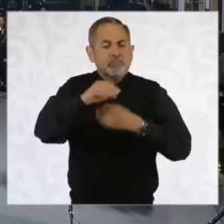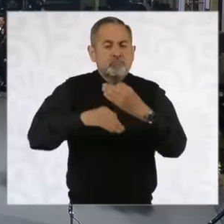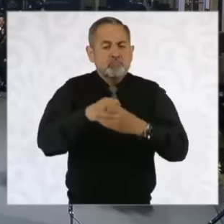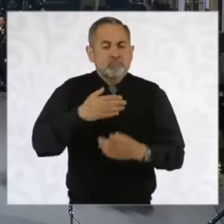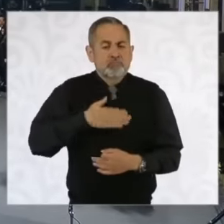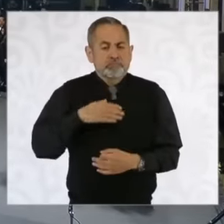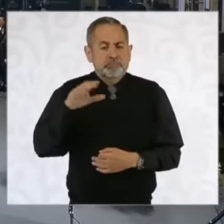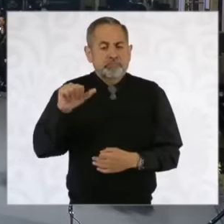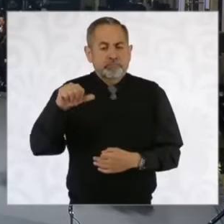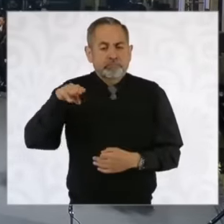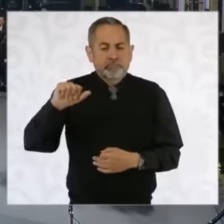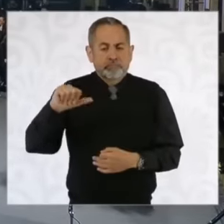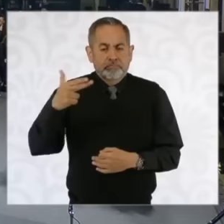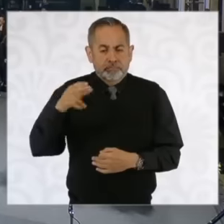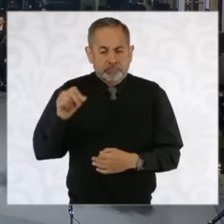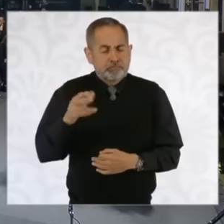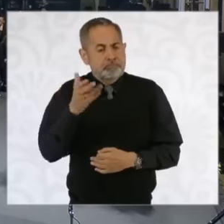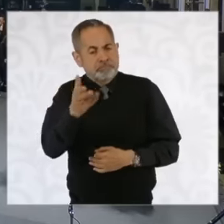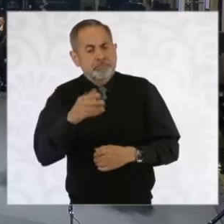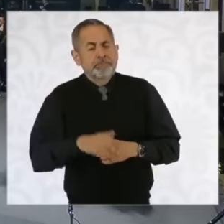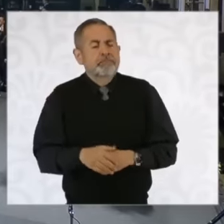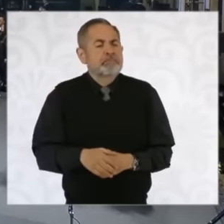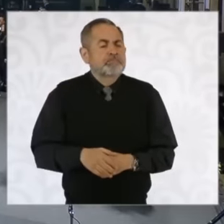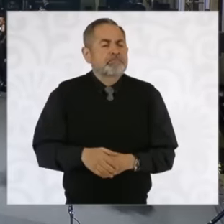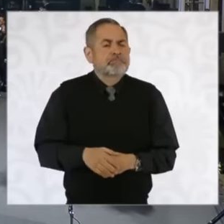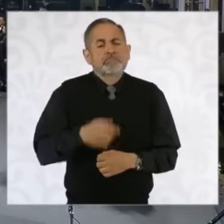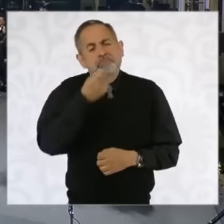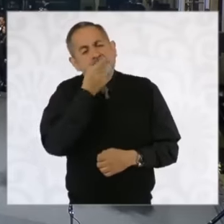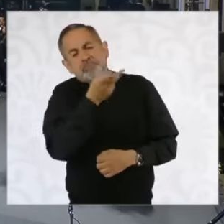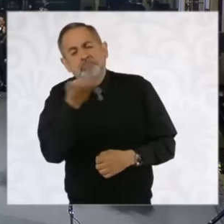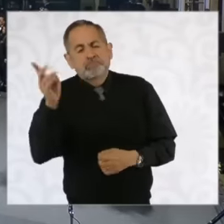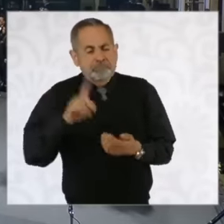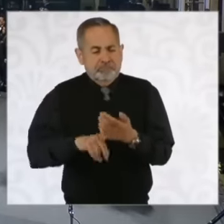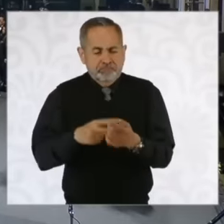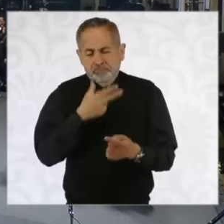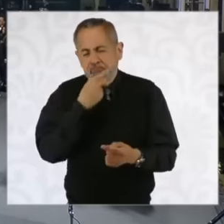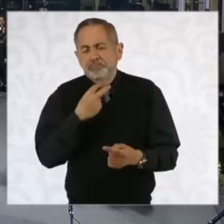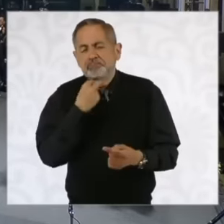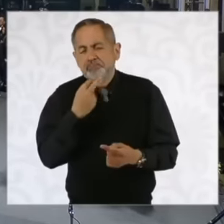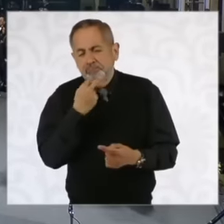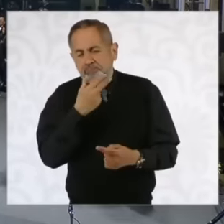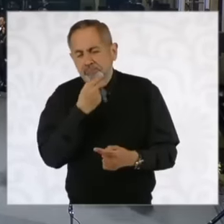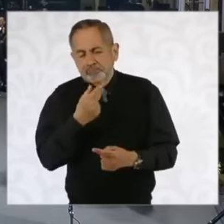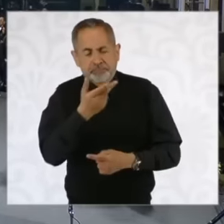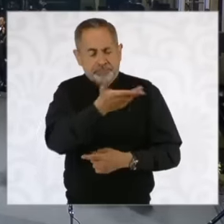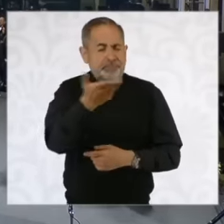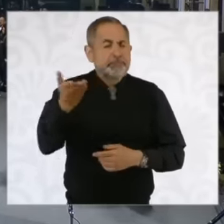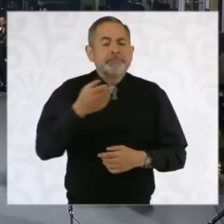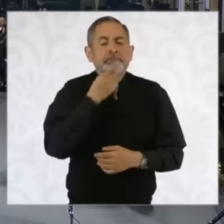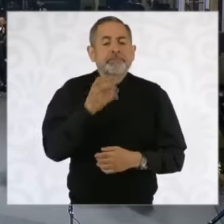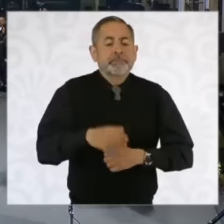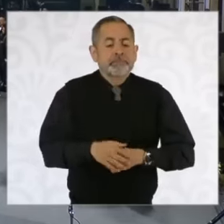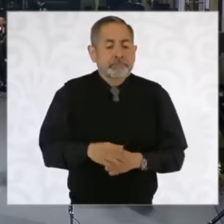the lights of the century have been said in previous weeks regarding this sentence against Genaro